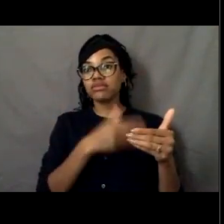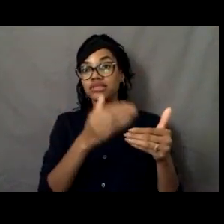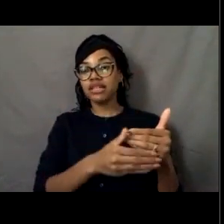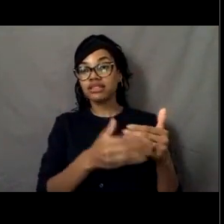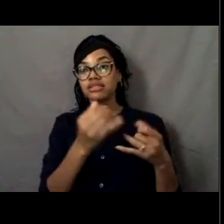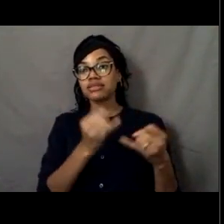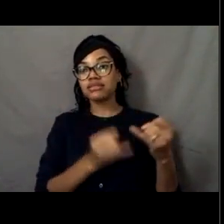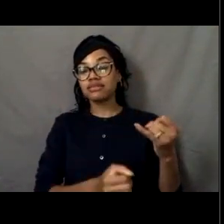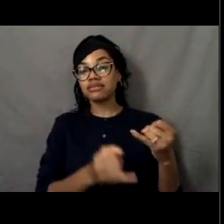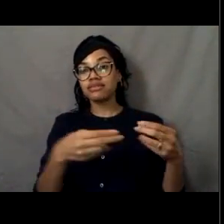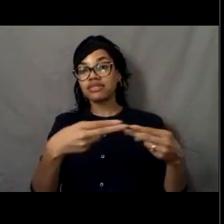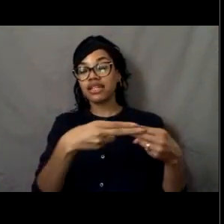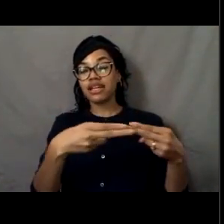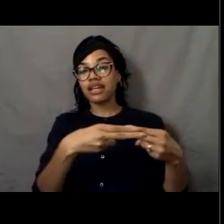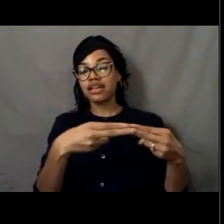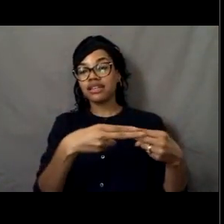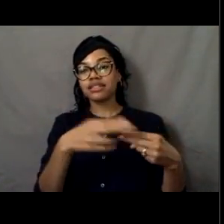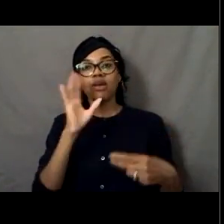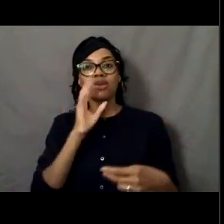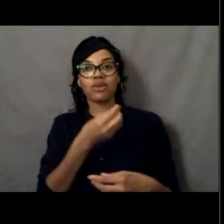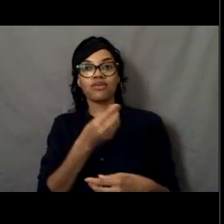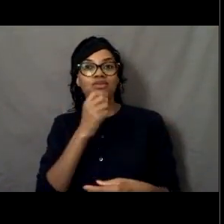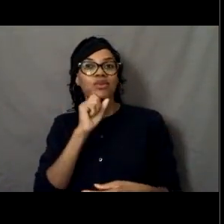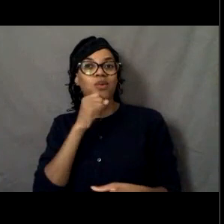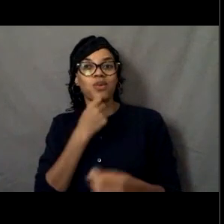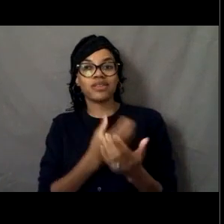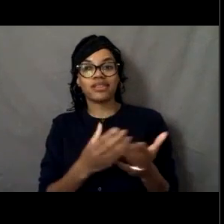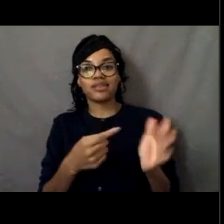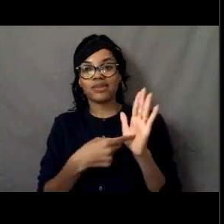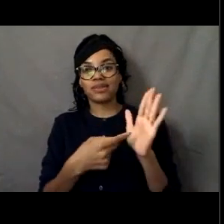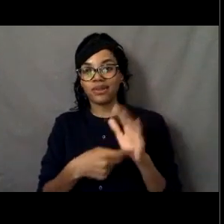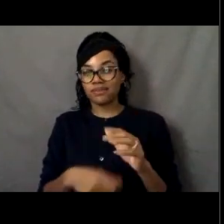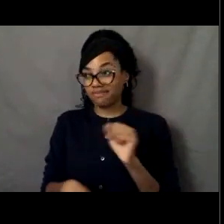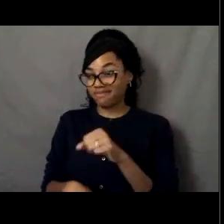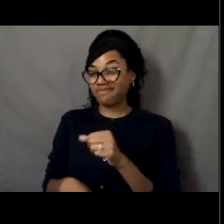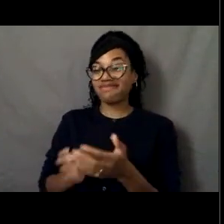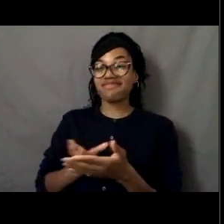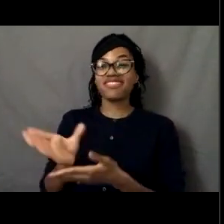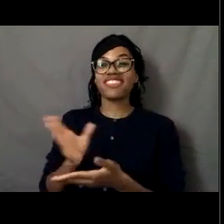'Cause I know that there's some pretty cool stuff on there. All right. Sounds good.